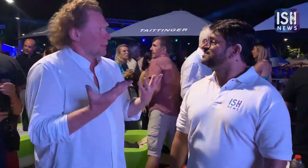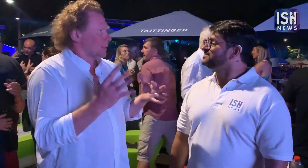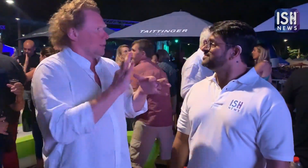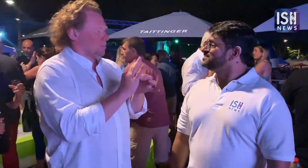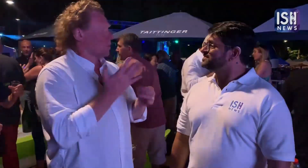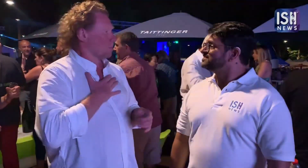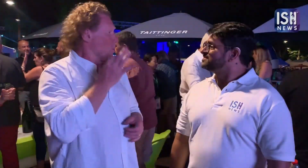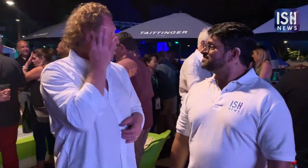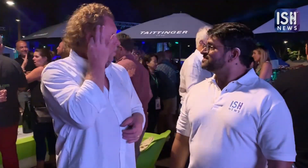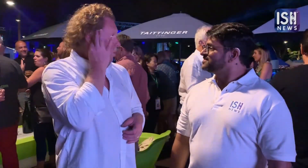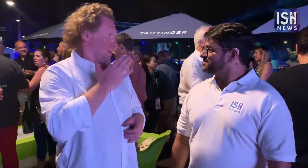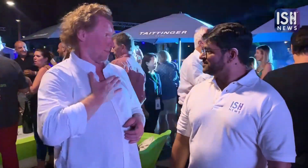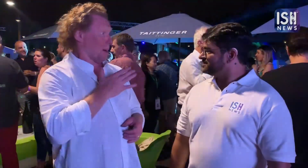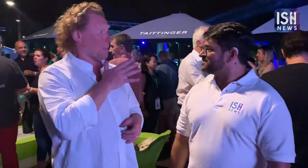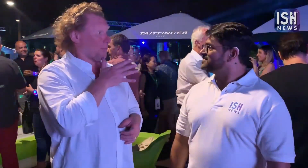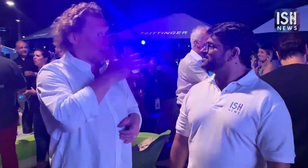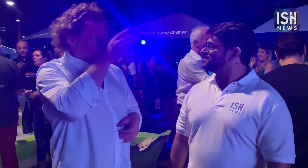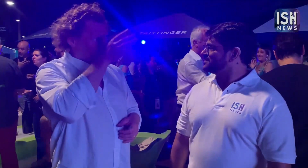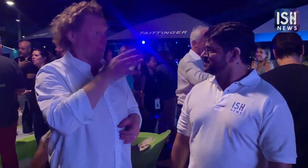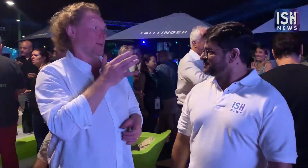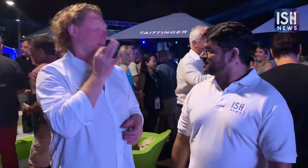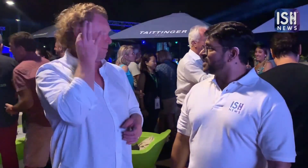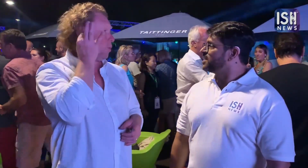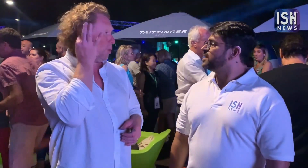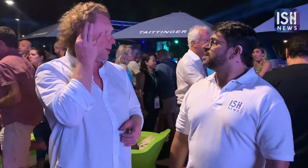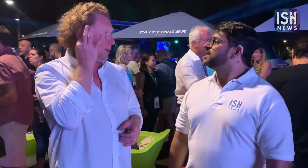This is because my parents are hearing.